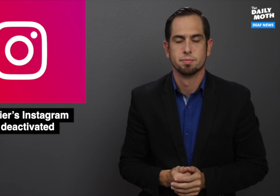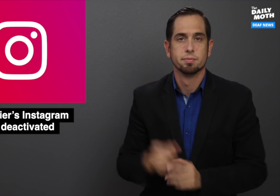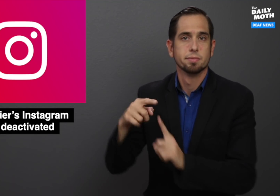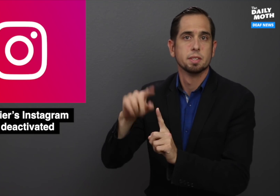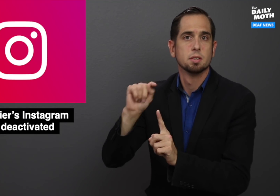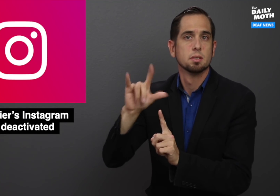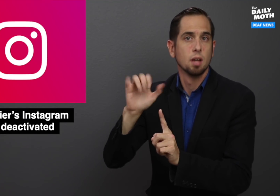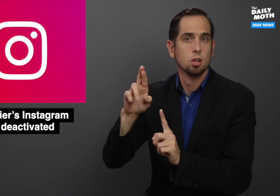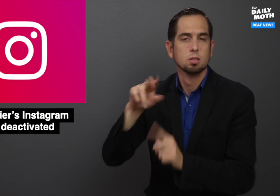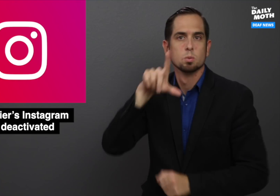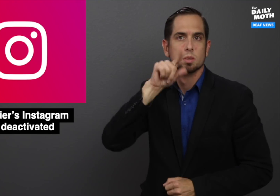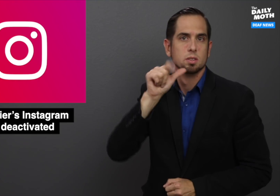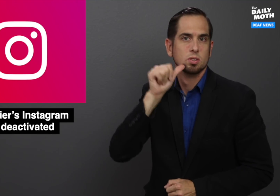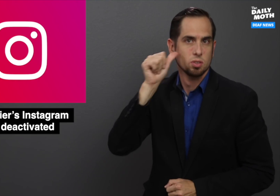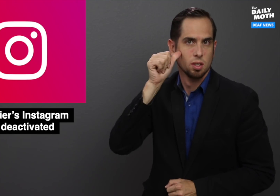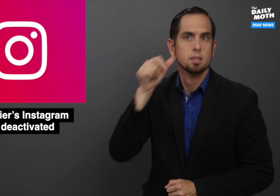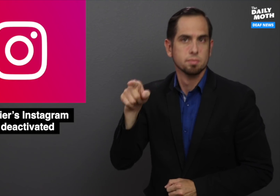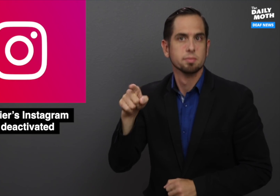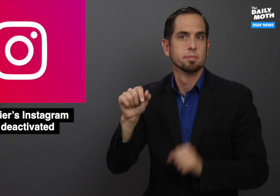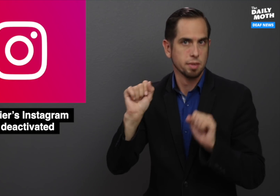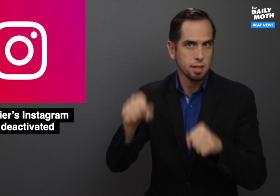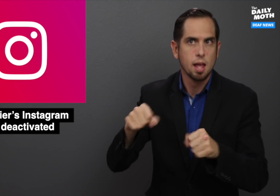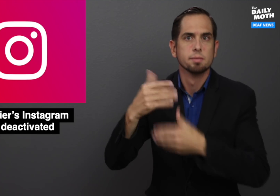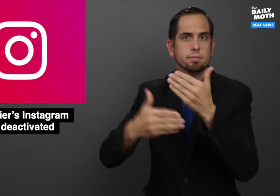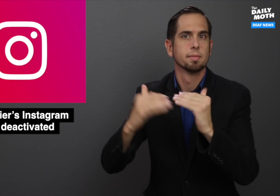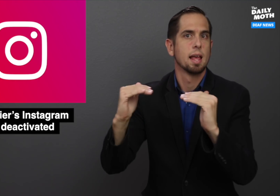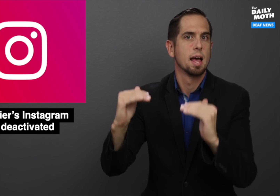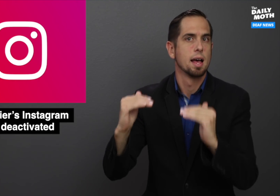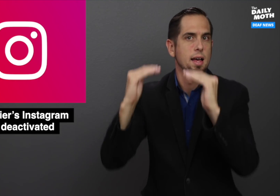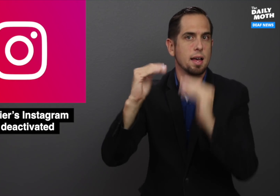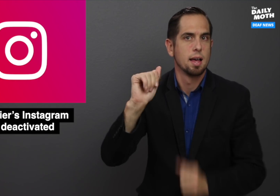his disabled account and that he received an email saying